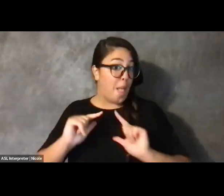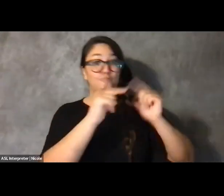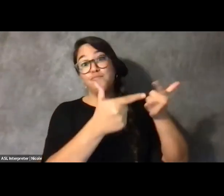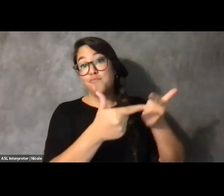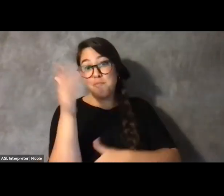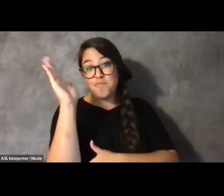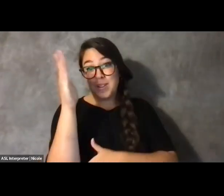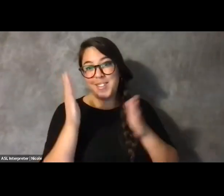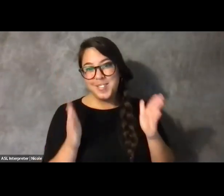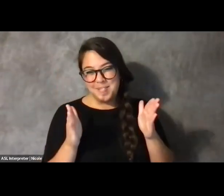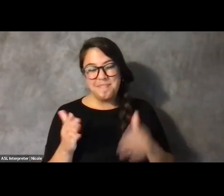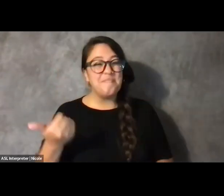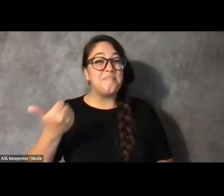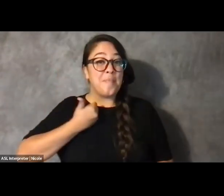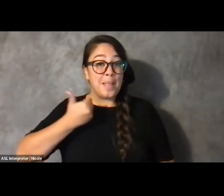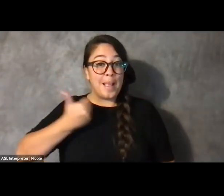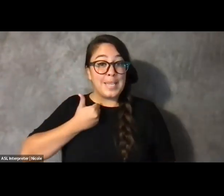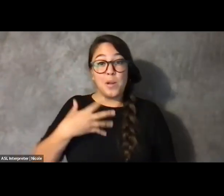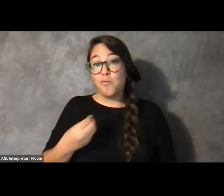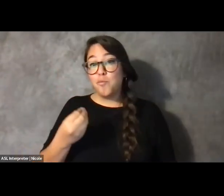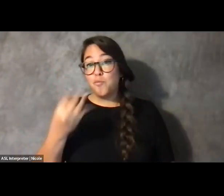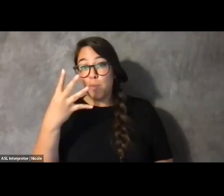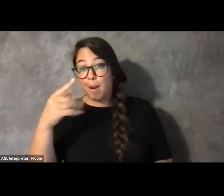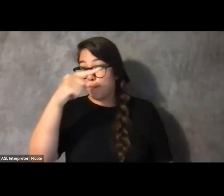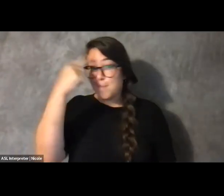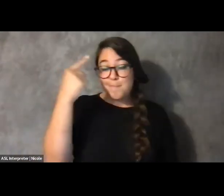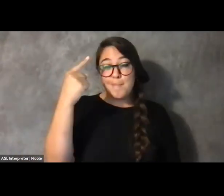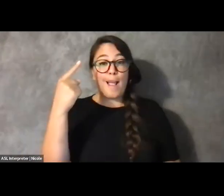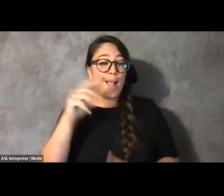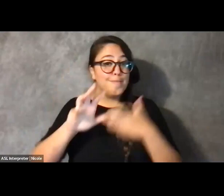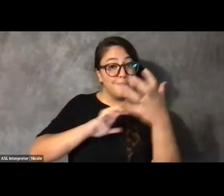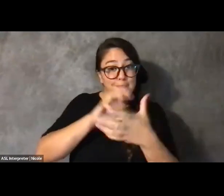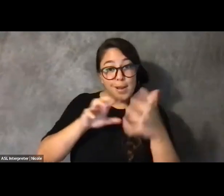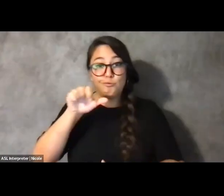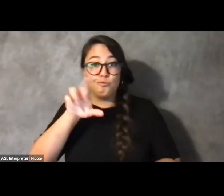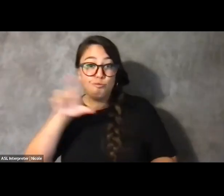I am a white and black biracial queer amputee.